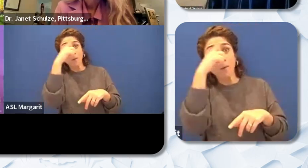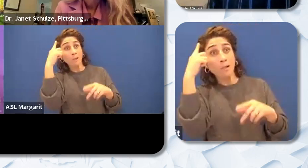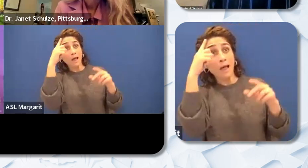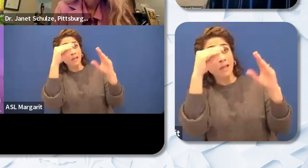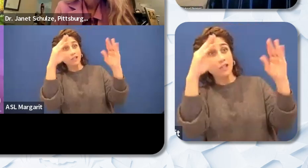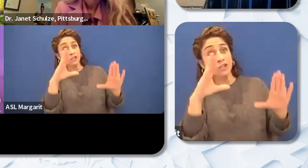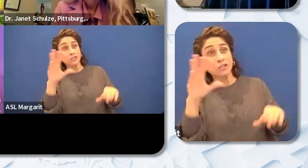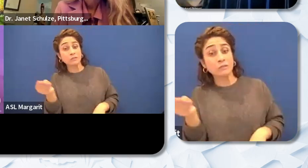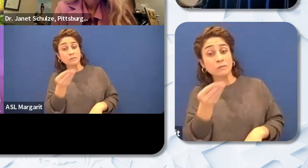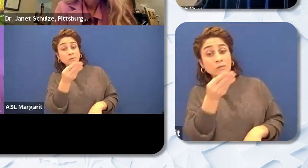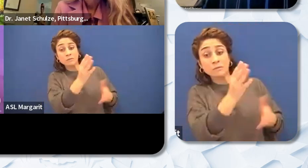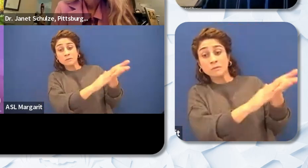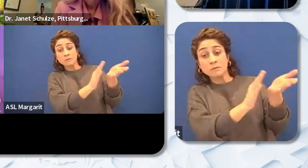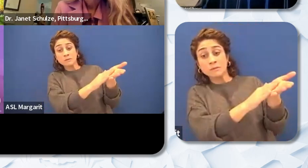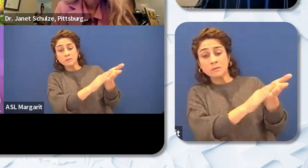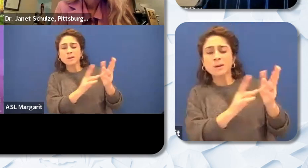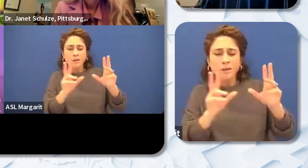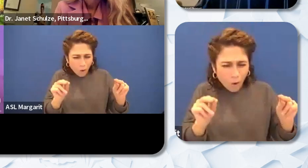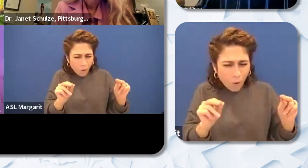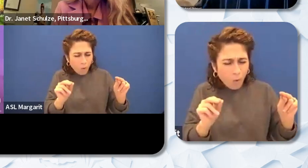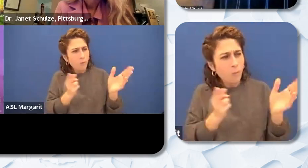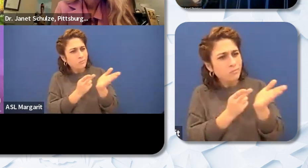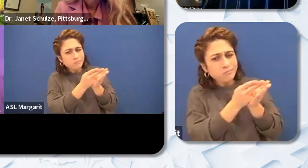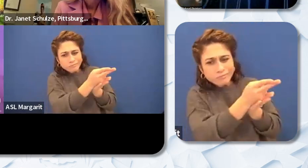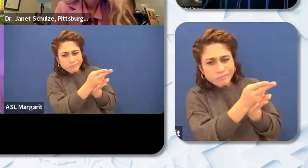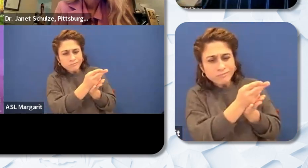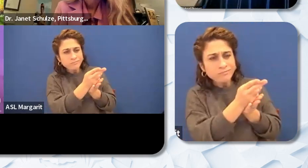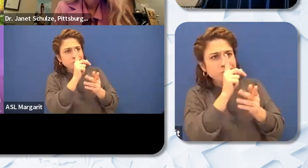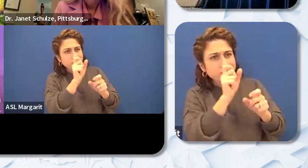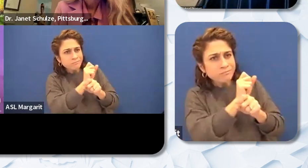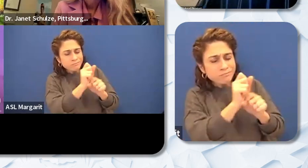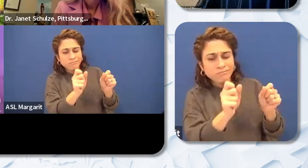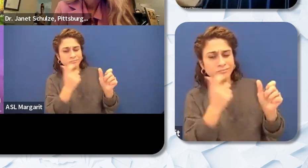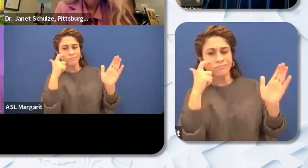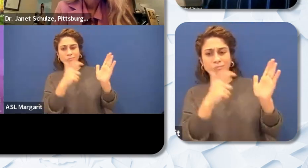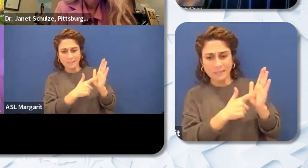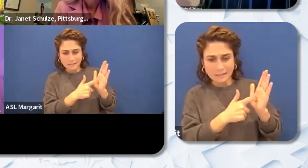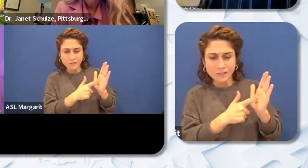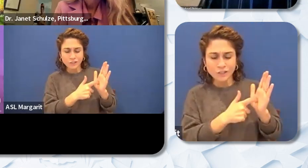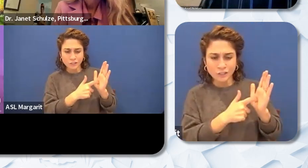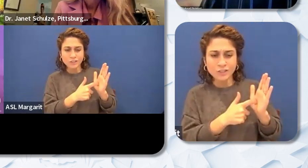so that way you can help open the door in a sense of a building community so other peers can start